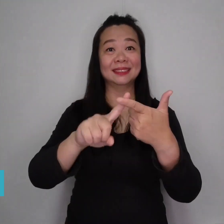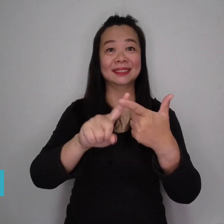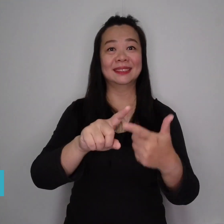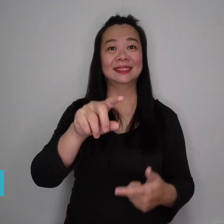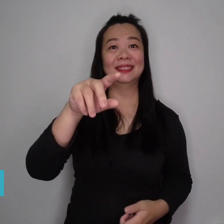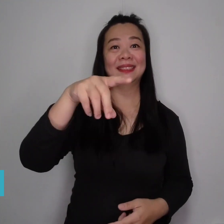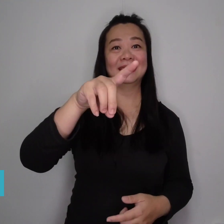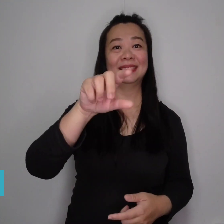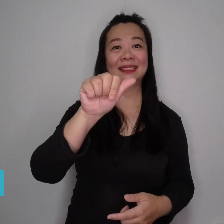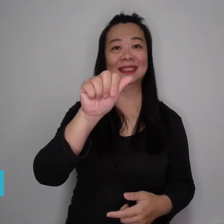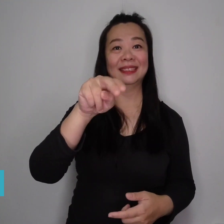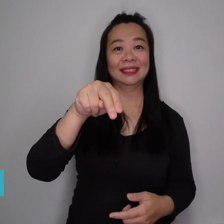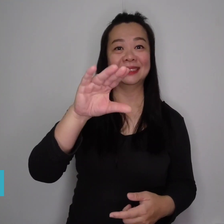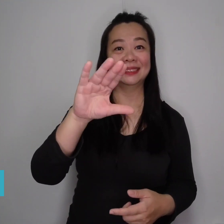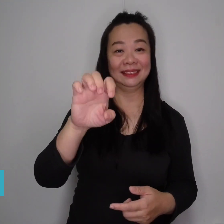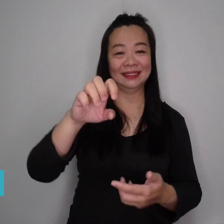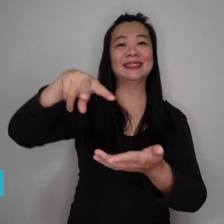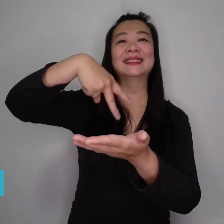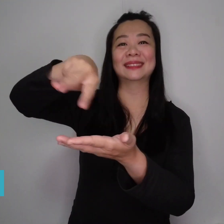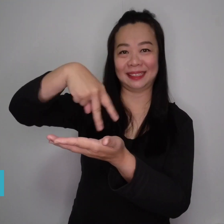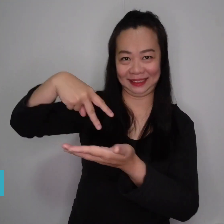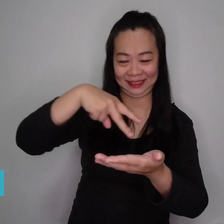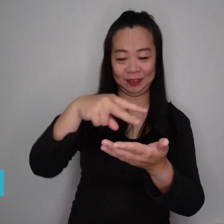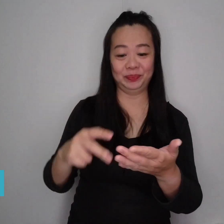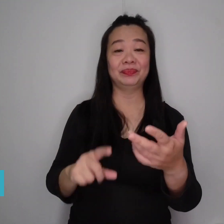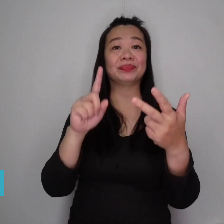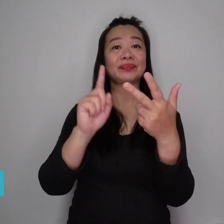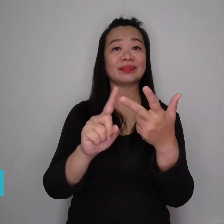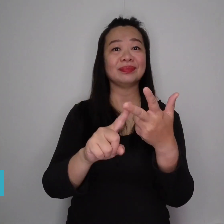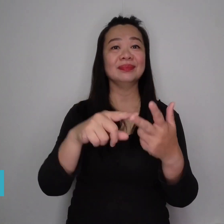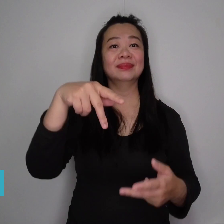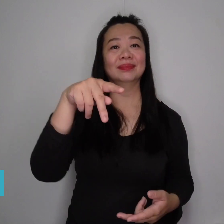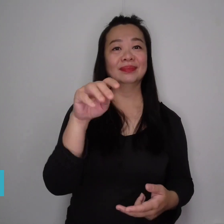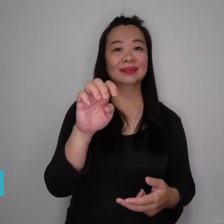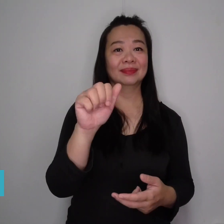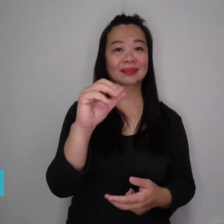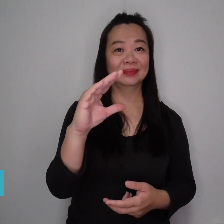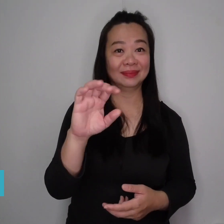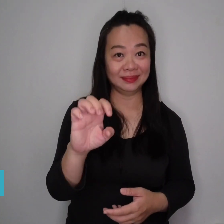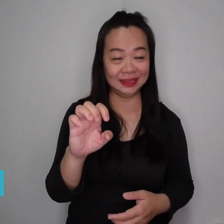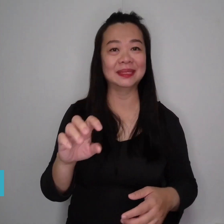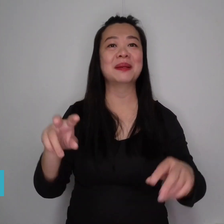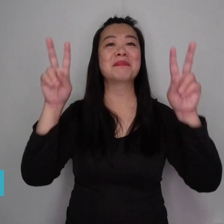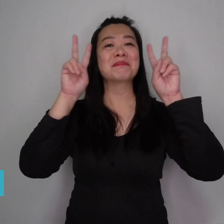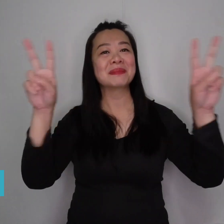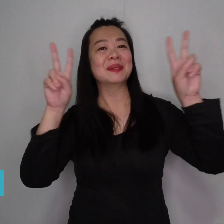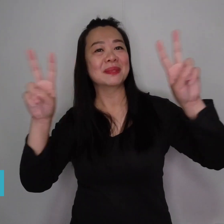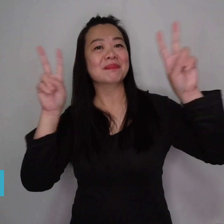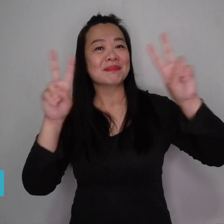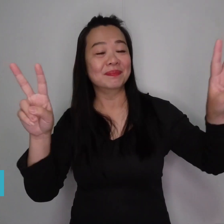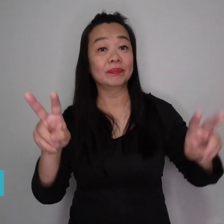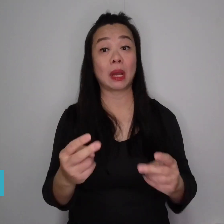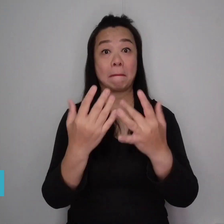'Fun,' 'Dance,' and 'Peace'. Many viewers said they enjoyed it